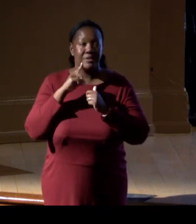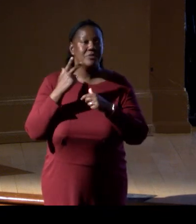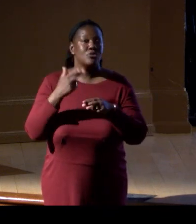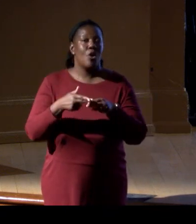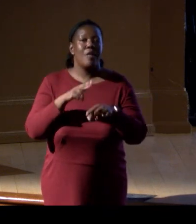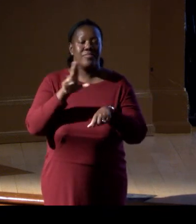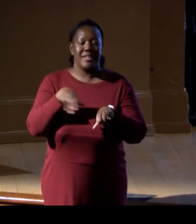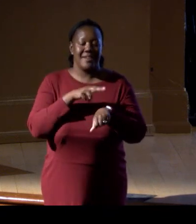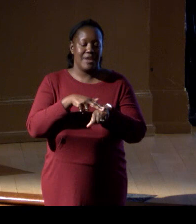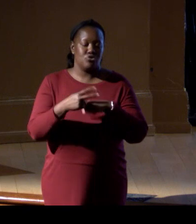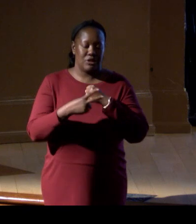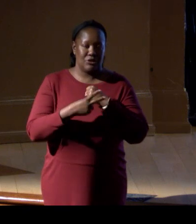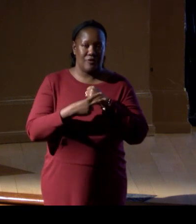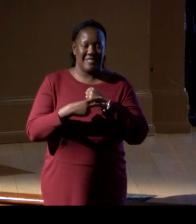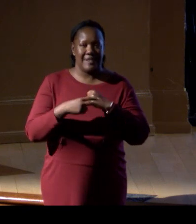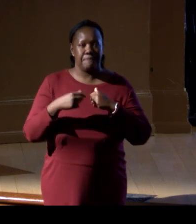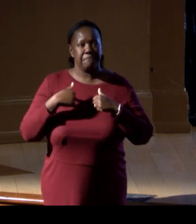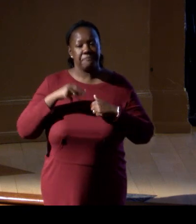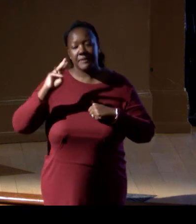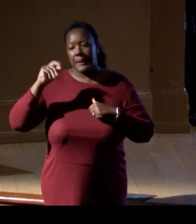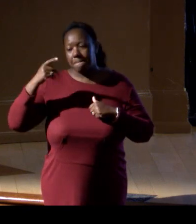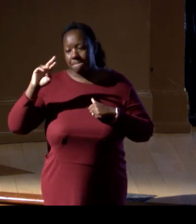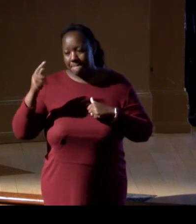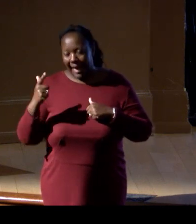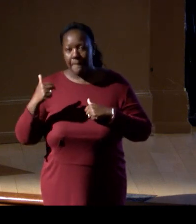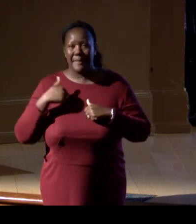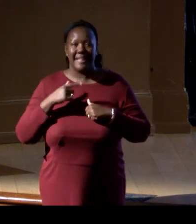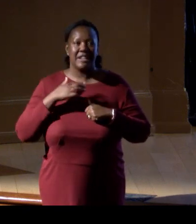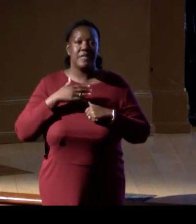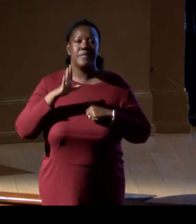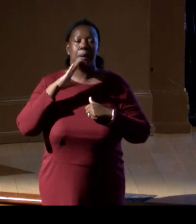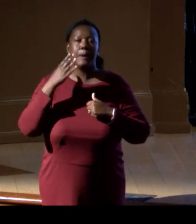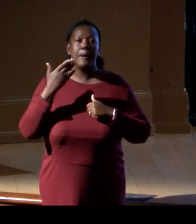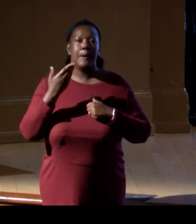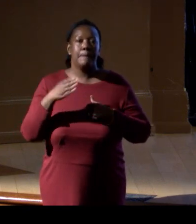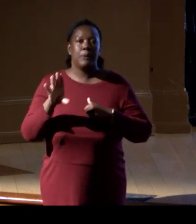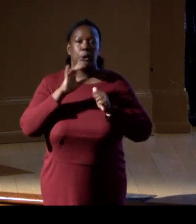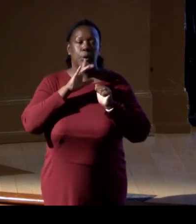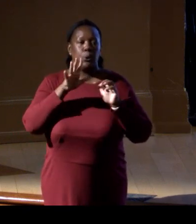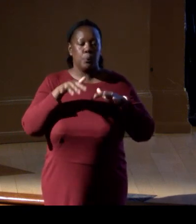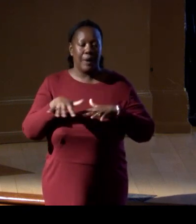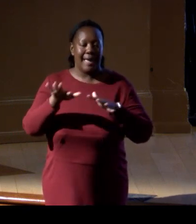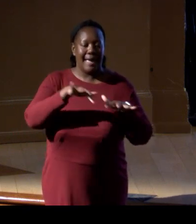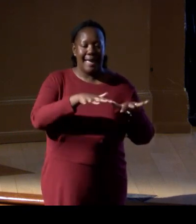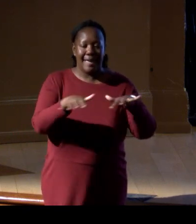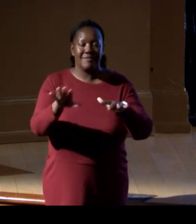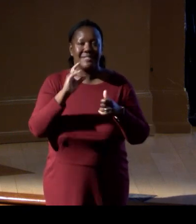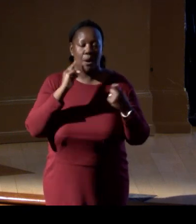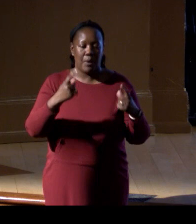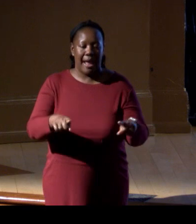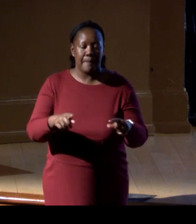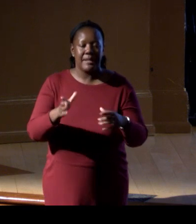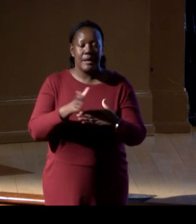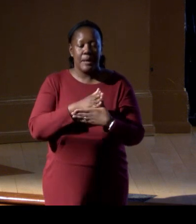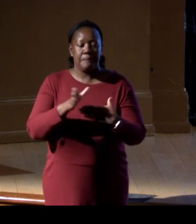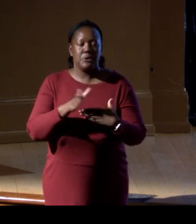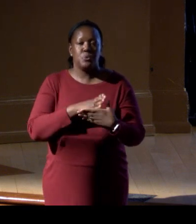and mapping the migratory blueways that were happening between Shell's offshore structures in the Gulf of Mexico,